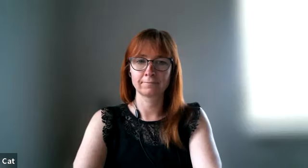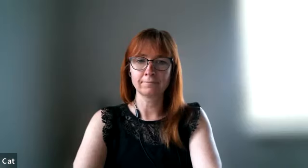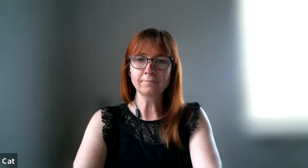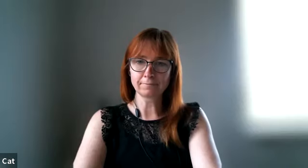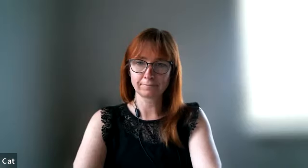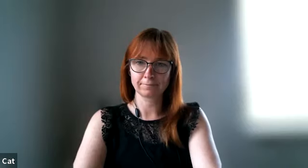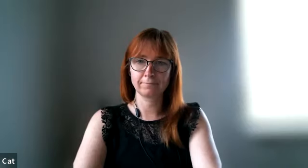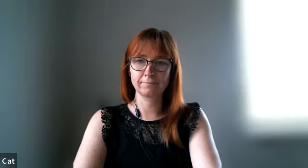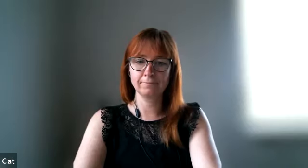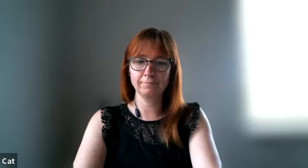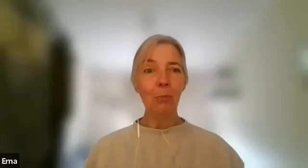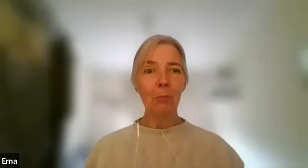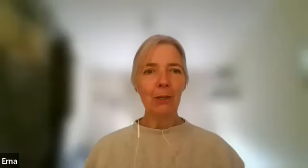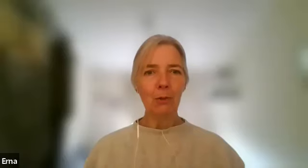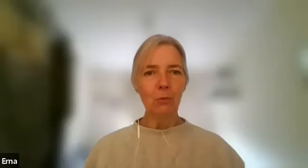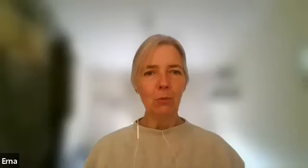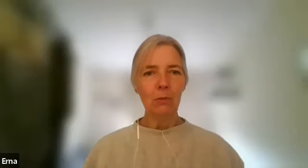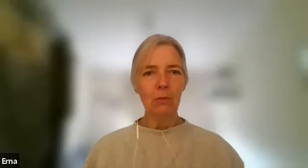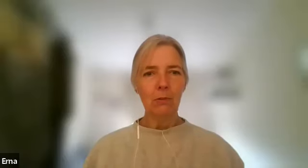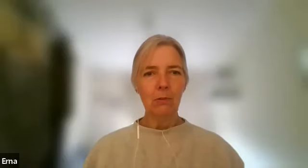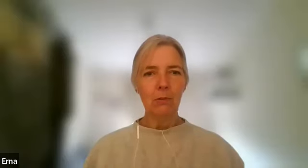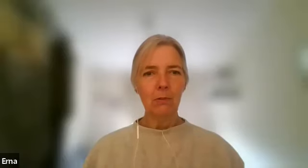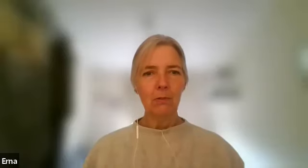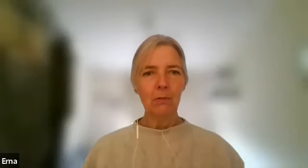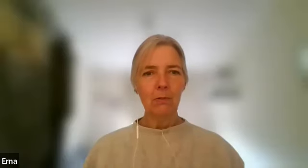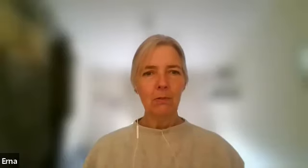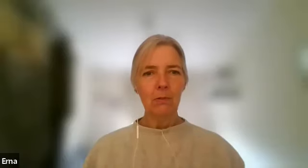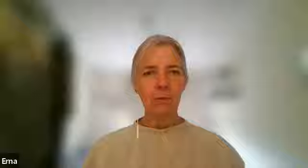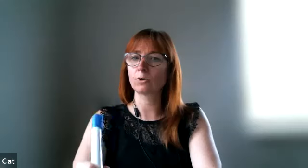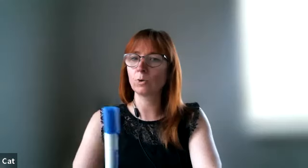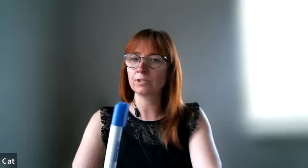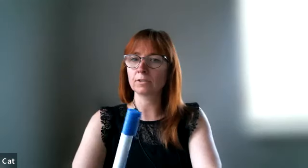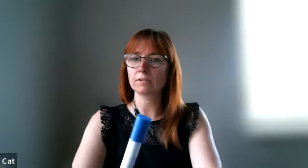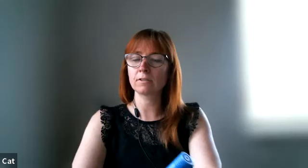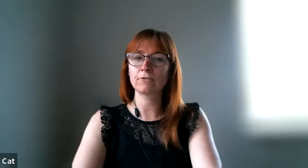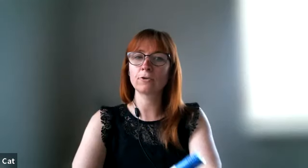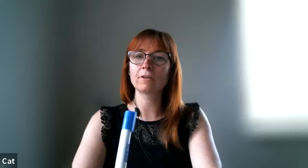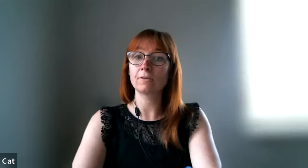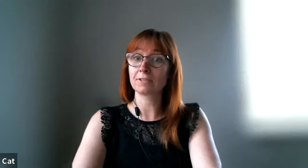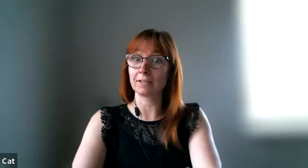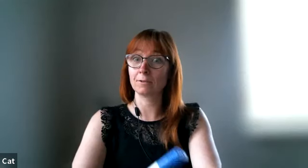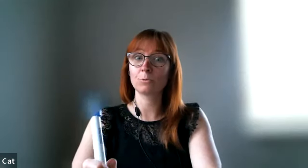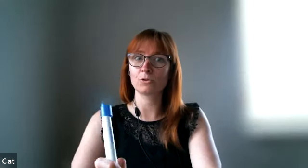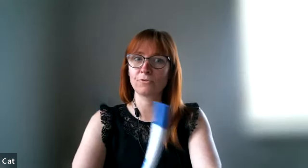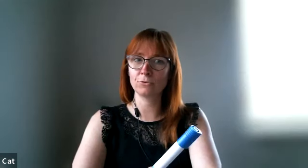so i might as well be on my own yeah and the question is if your love thing was full